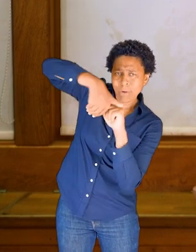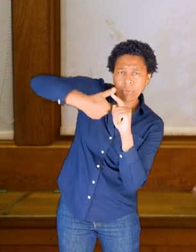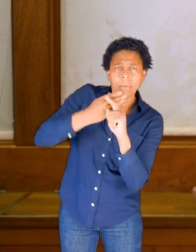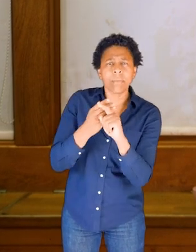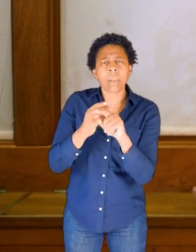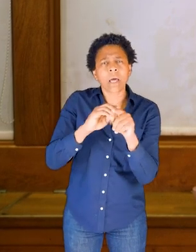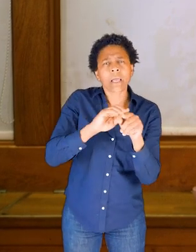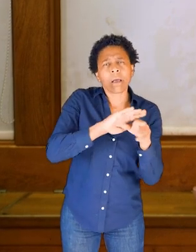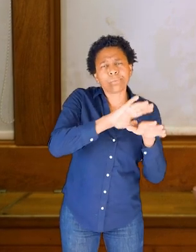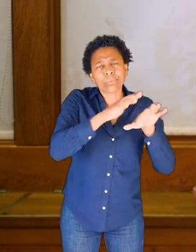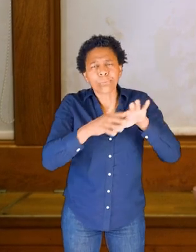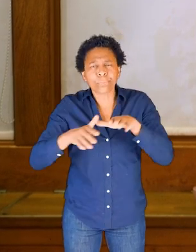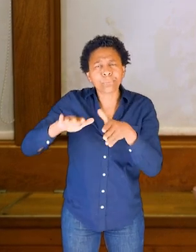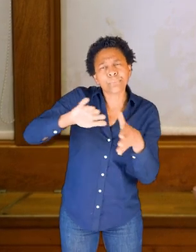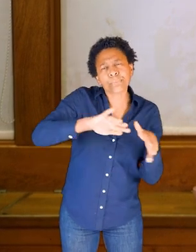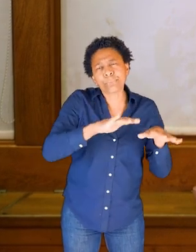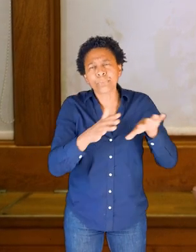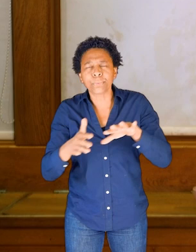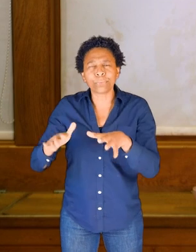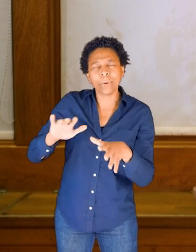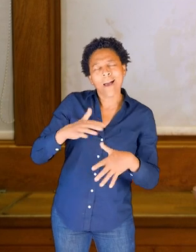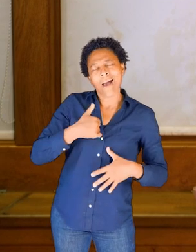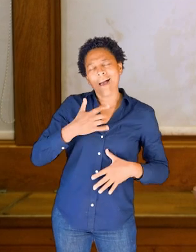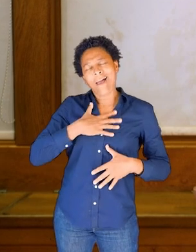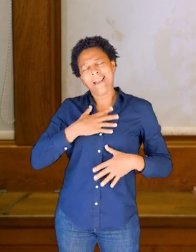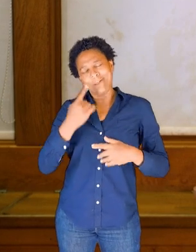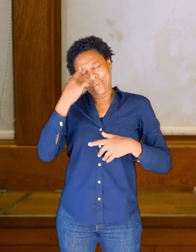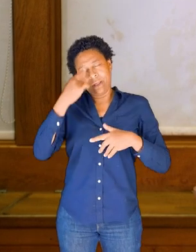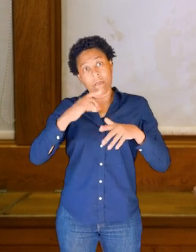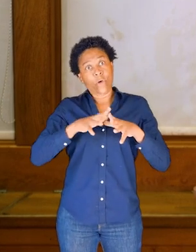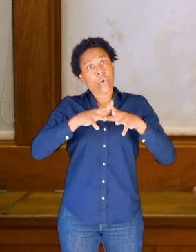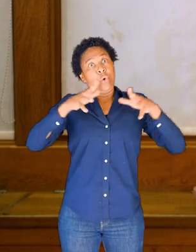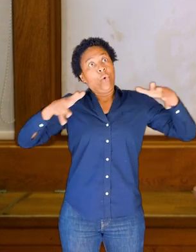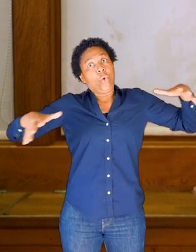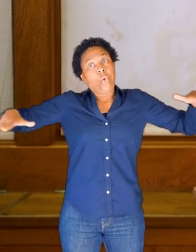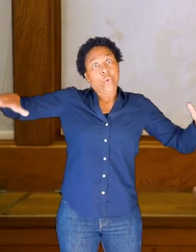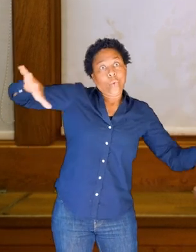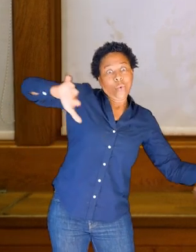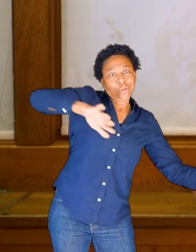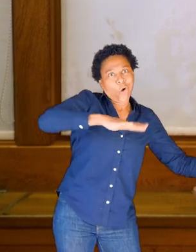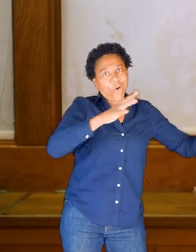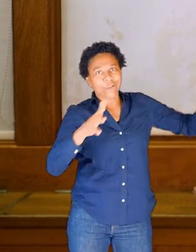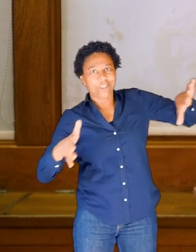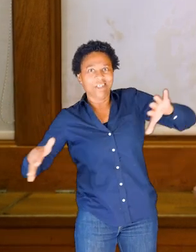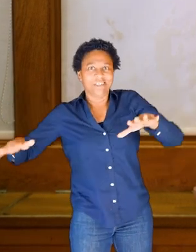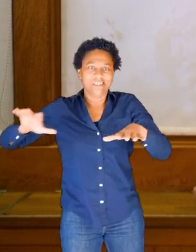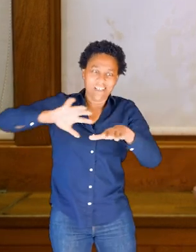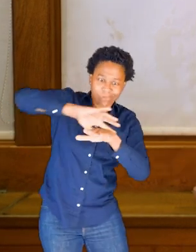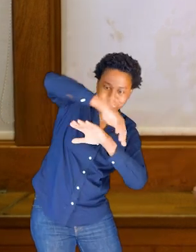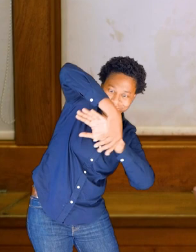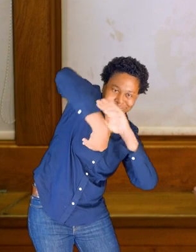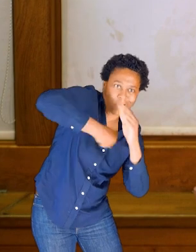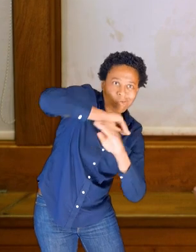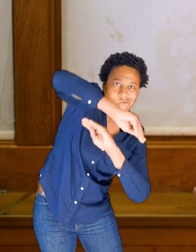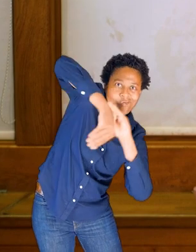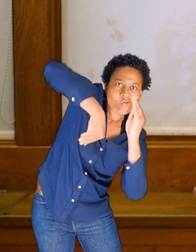I like to think about an ocean of fluid tissue that surrounds and wraps the bones,